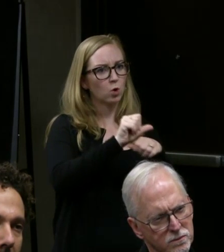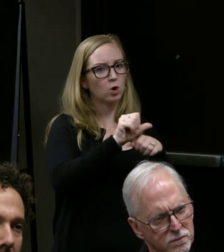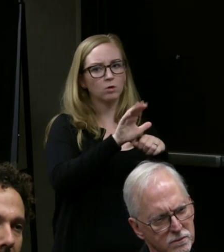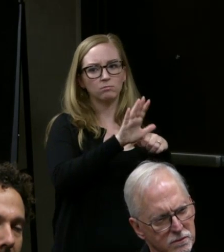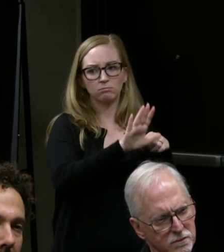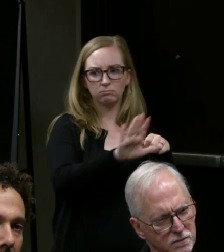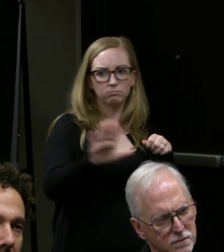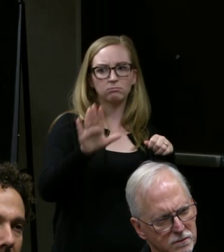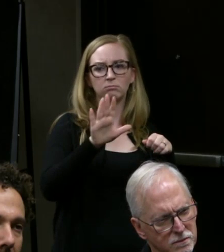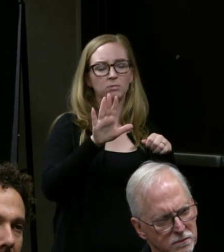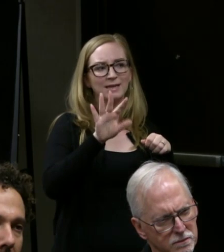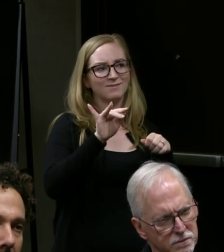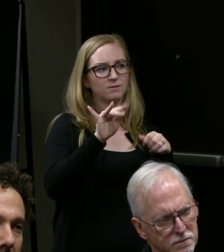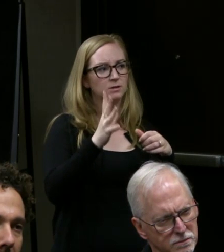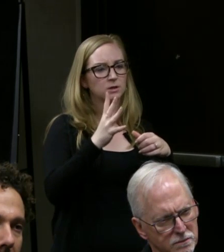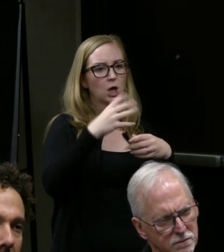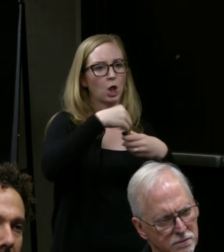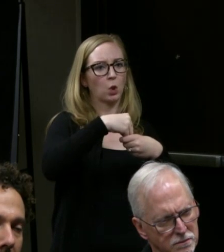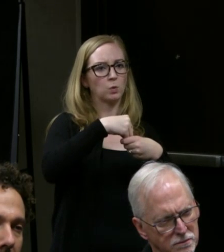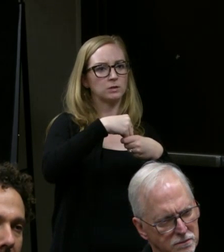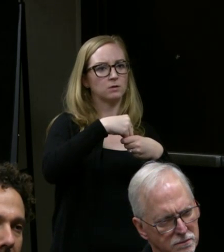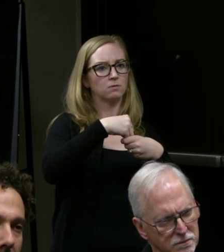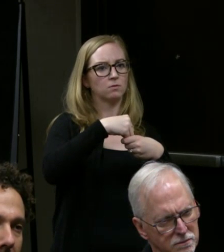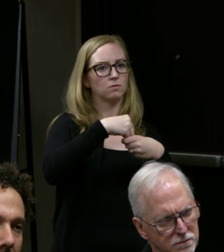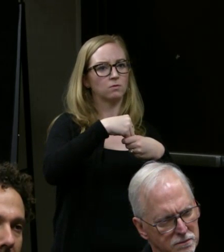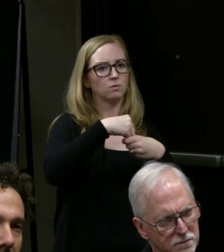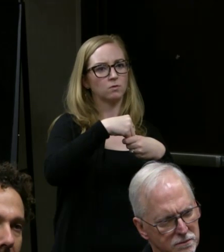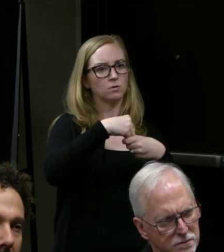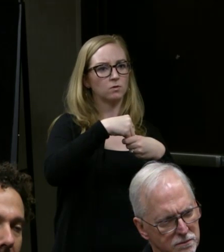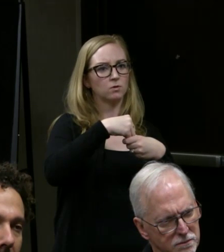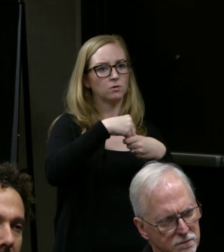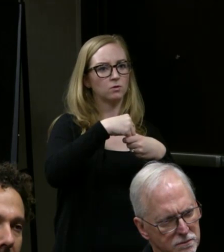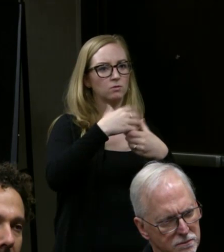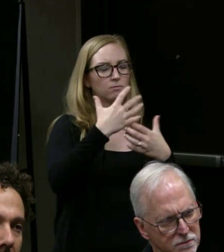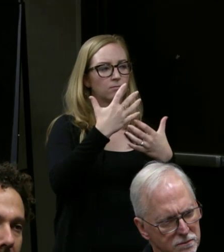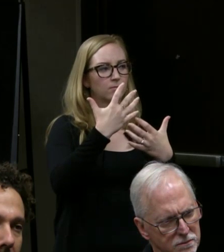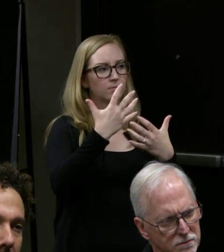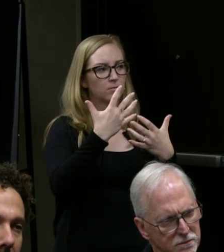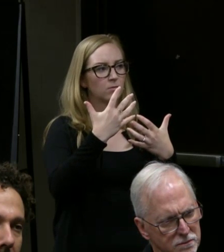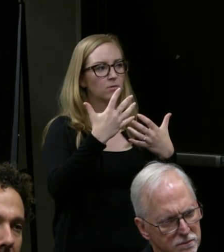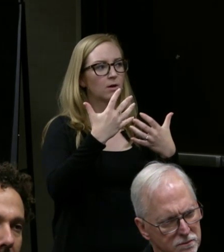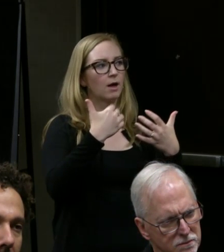whether it's inclusive letting deaf and hearing people